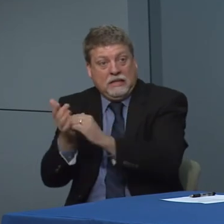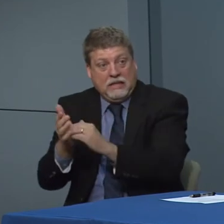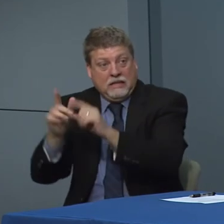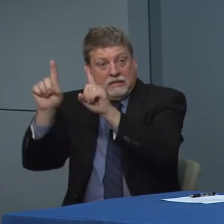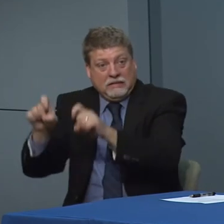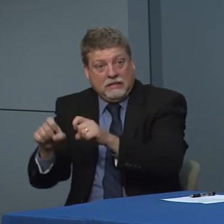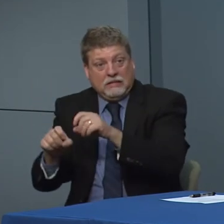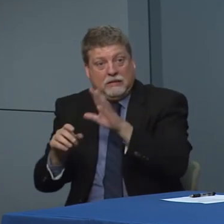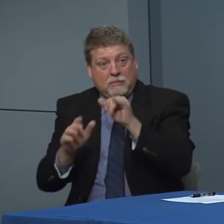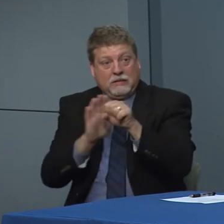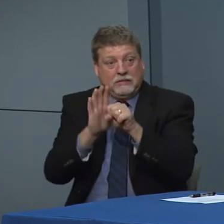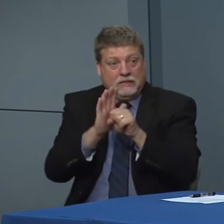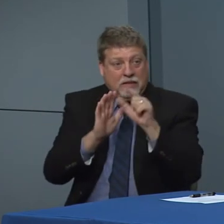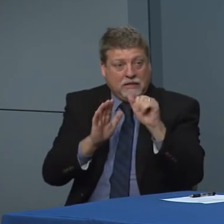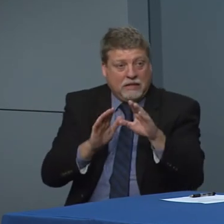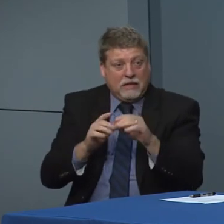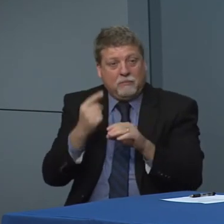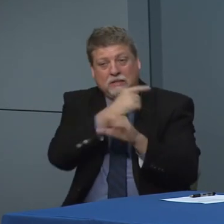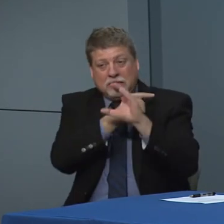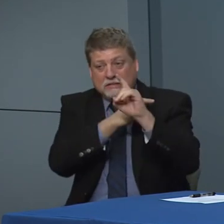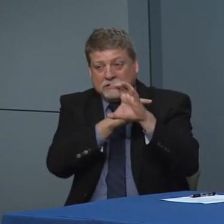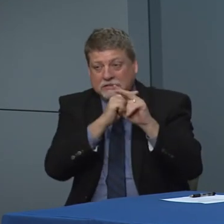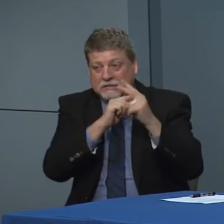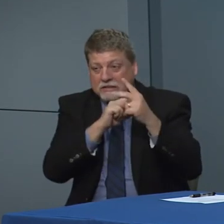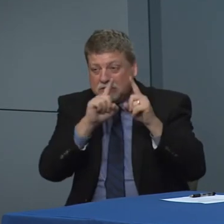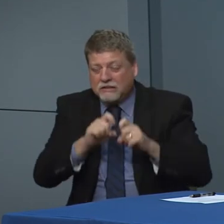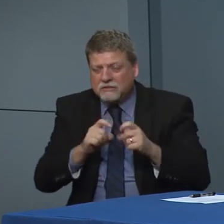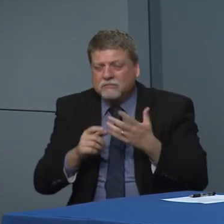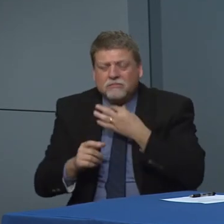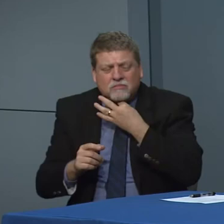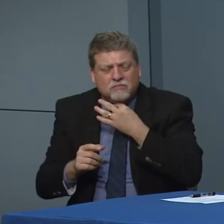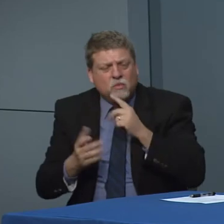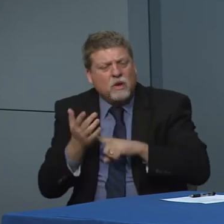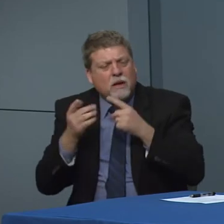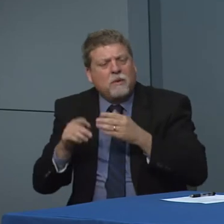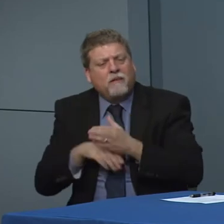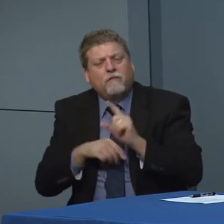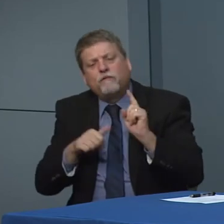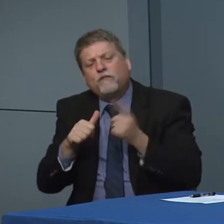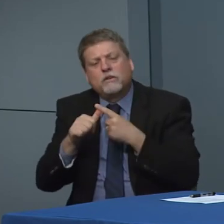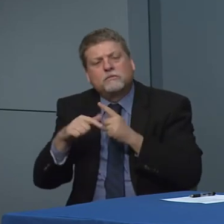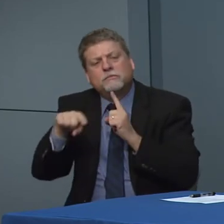be retested in a state lab or by the CDC. Know so what I'm